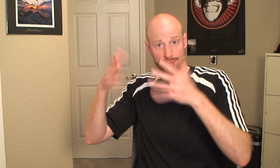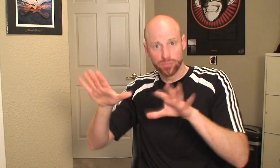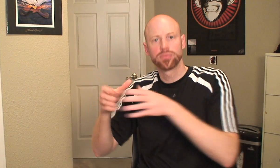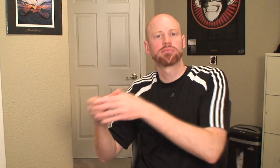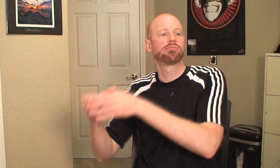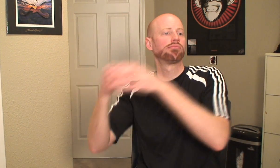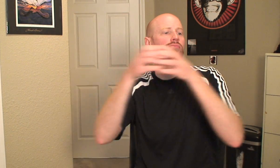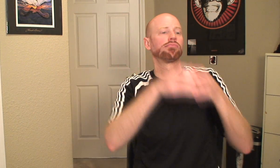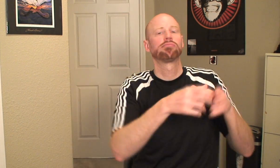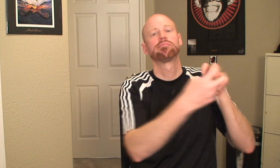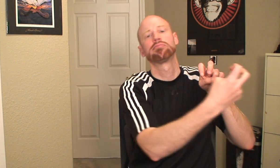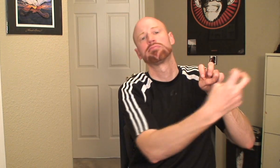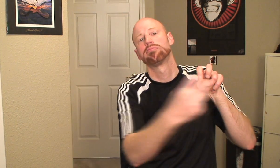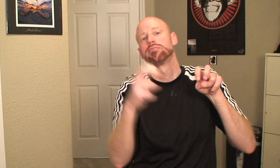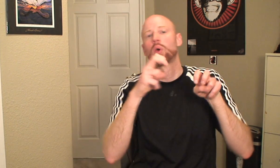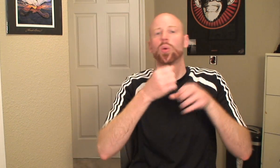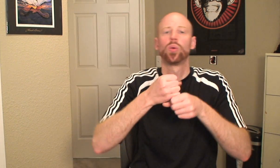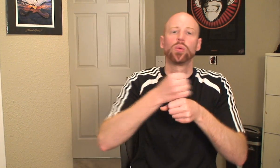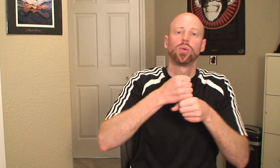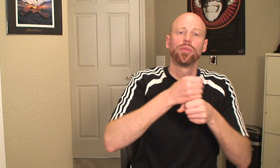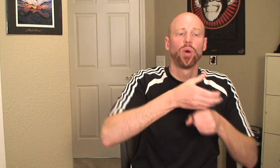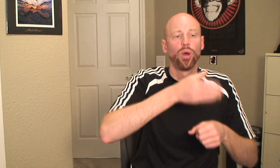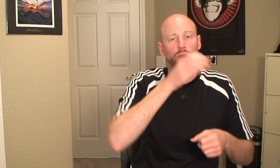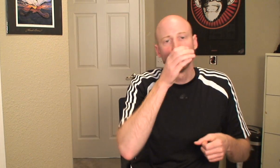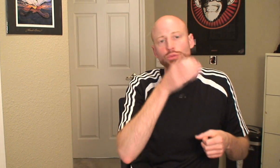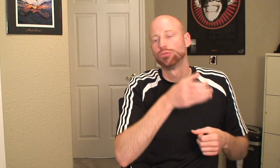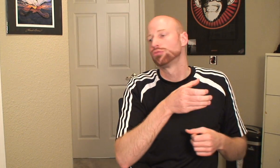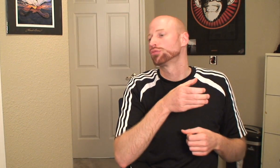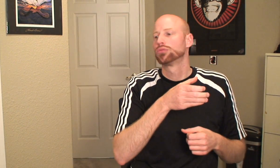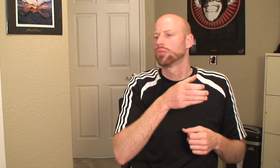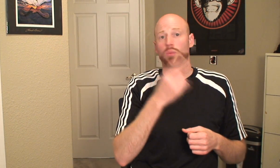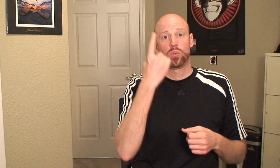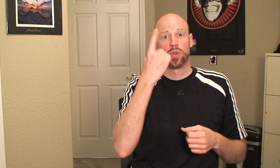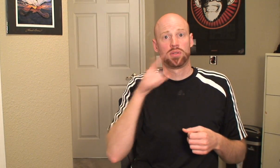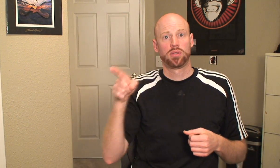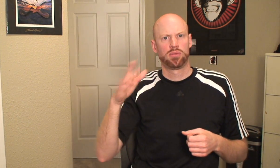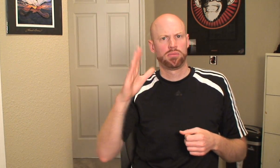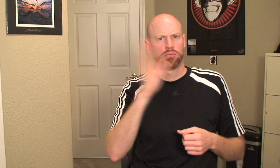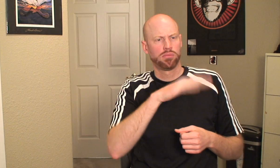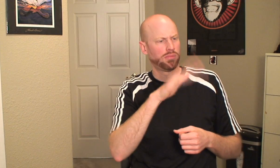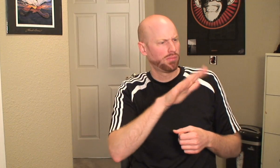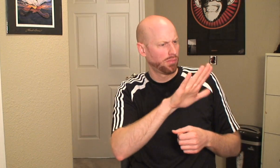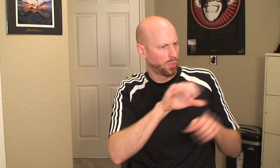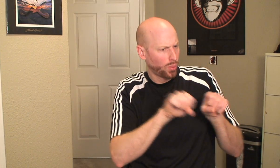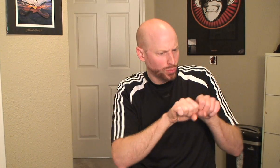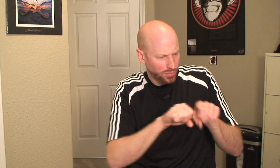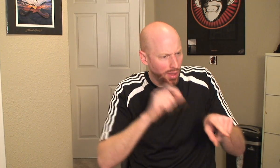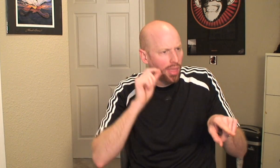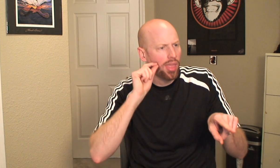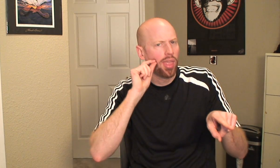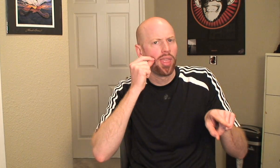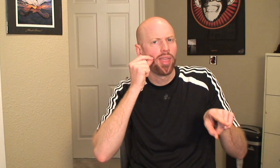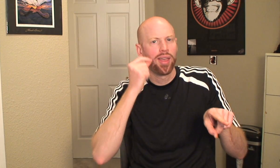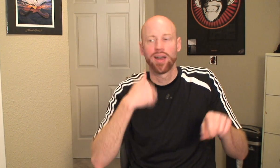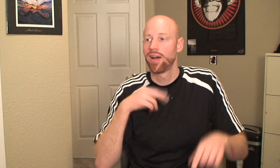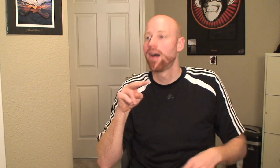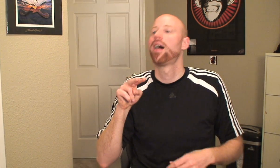we went out for some coffee; while chatting, someone said they liked the shoes I was wearing,